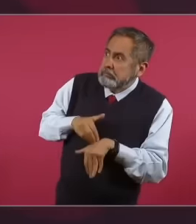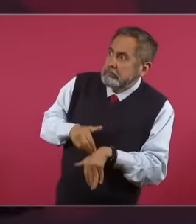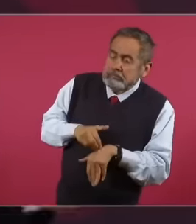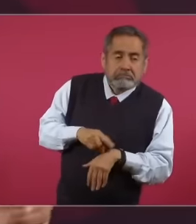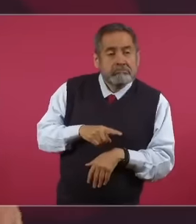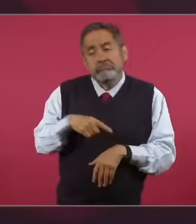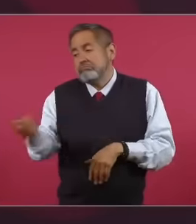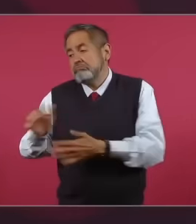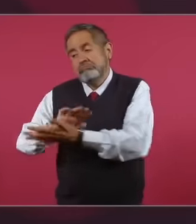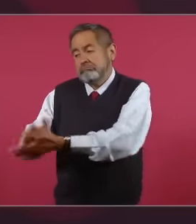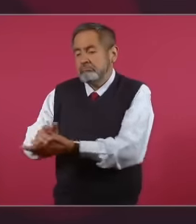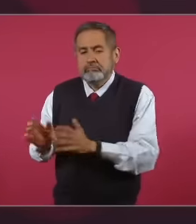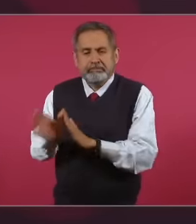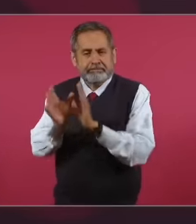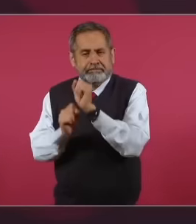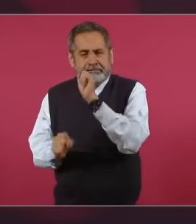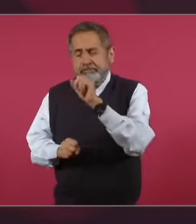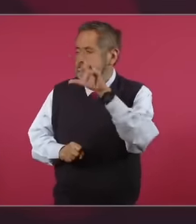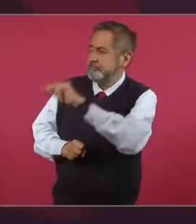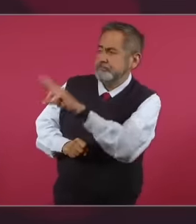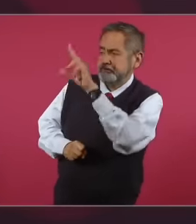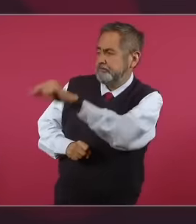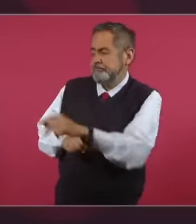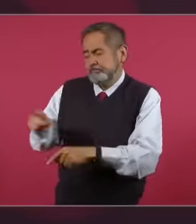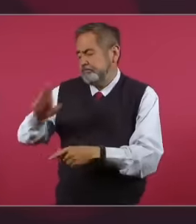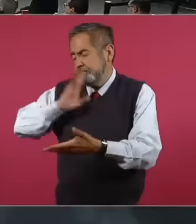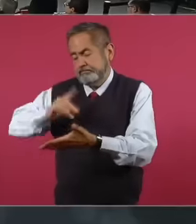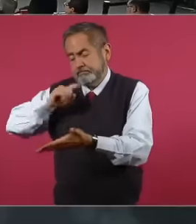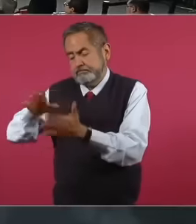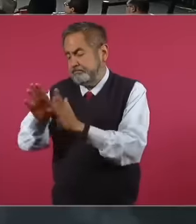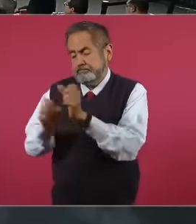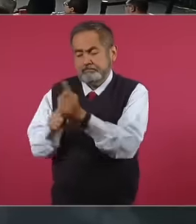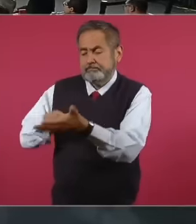Constitution